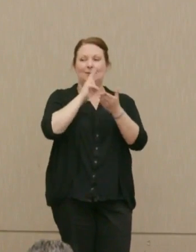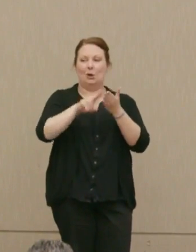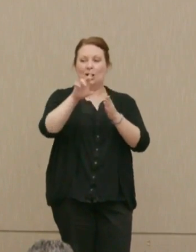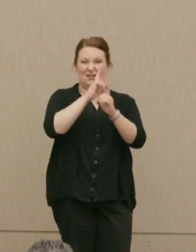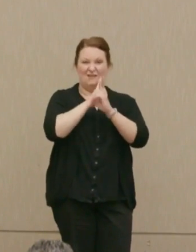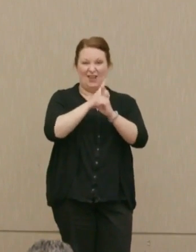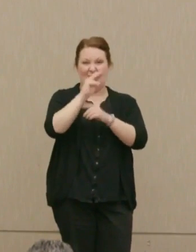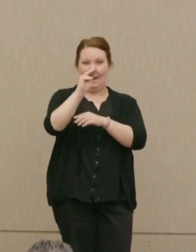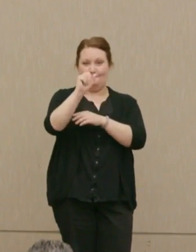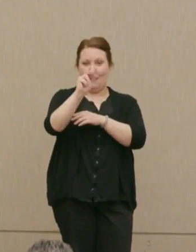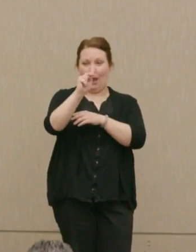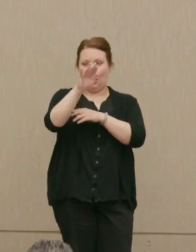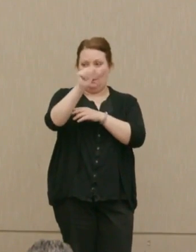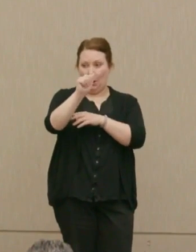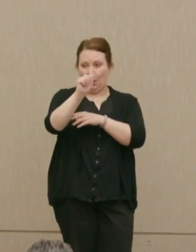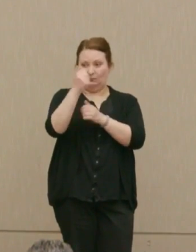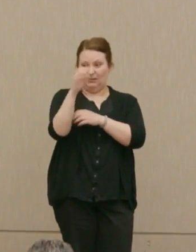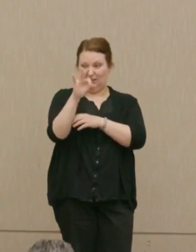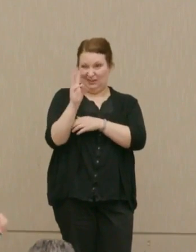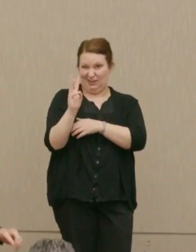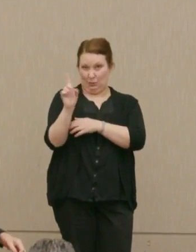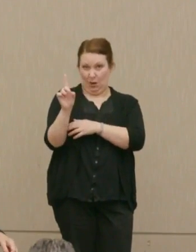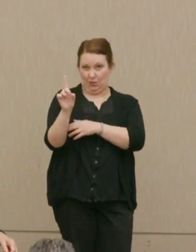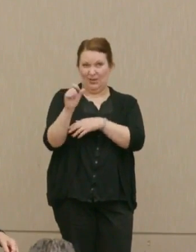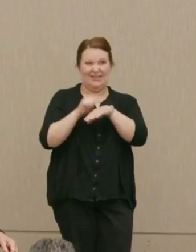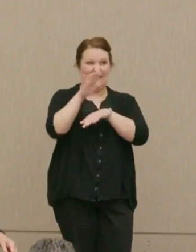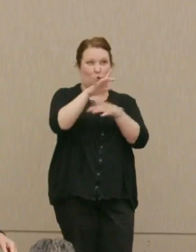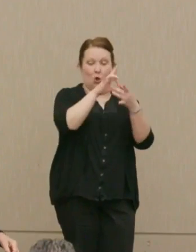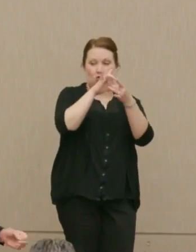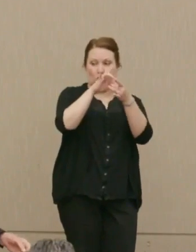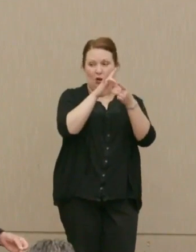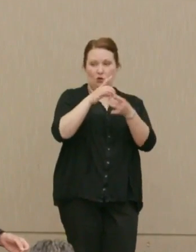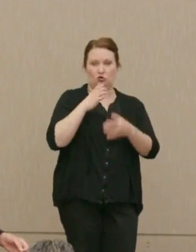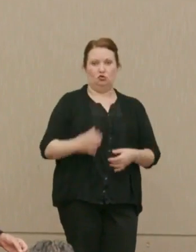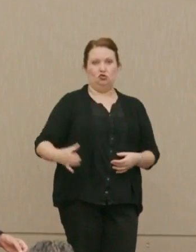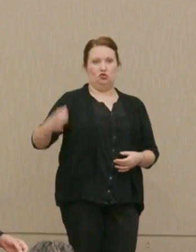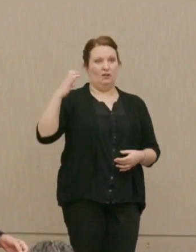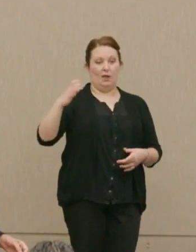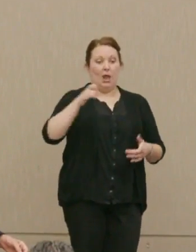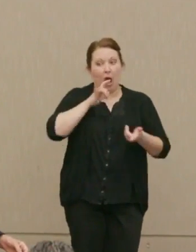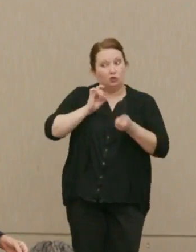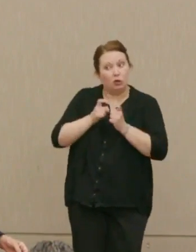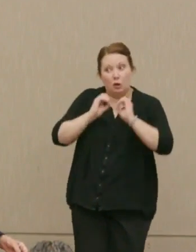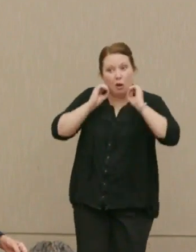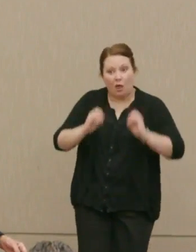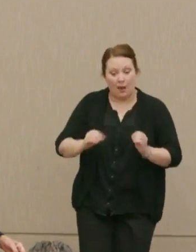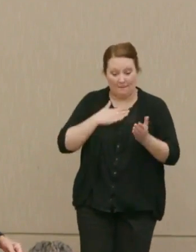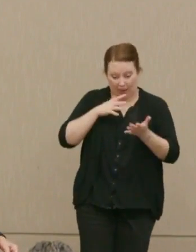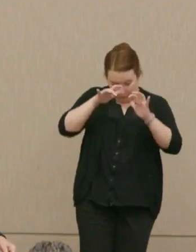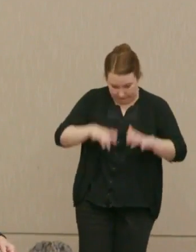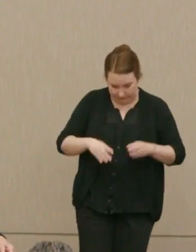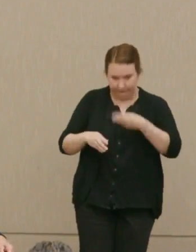in '61, 1961, which he sent to the Joint Chiefs without change by him, as his directive, Secretary